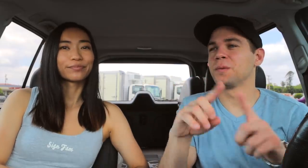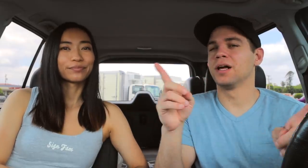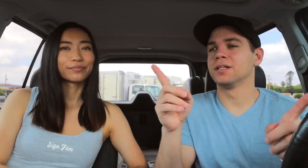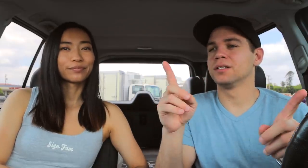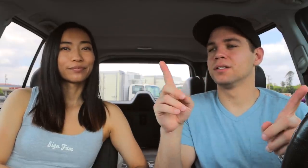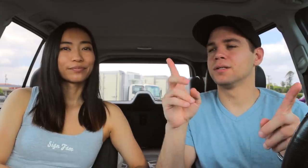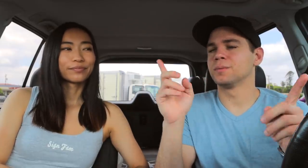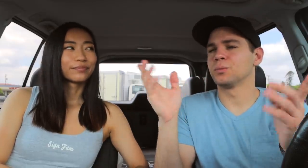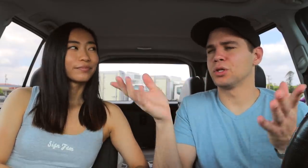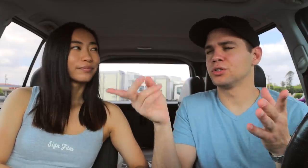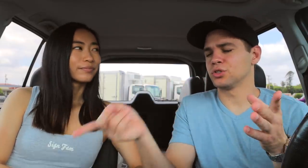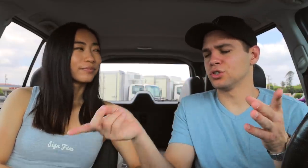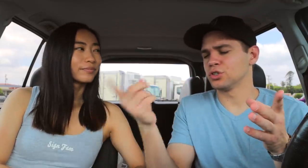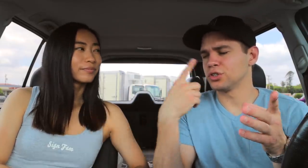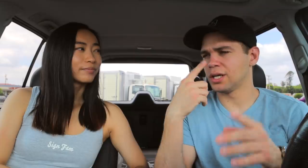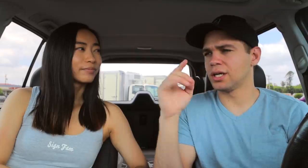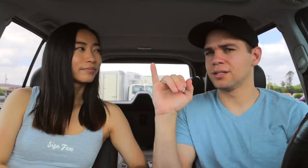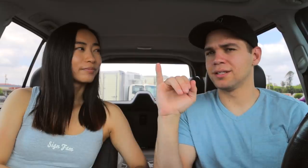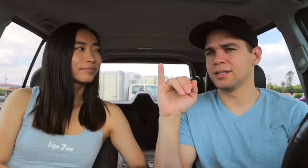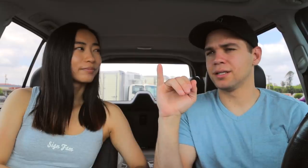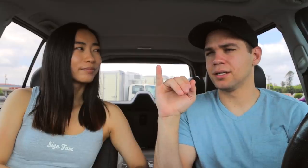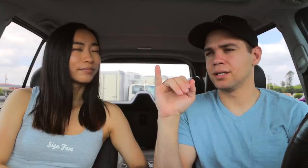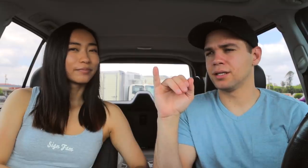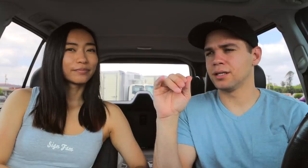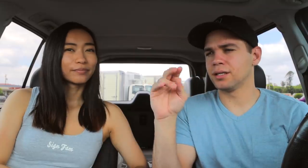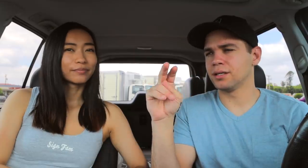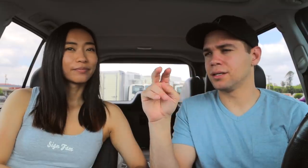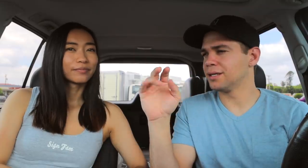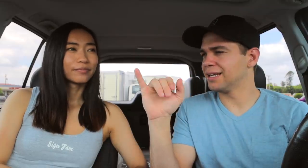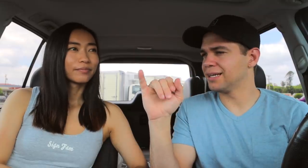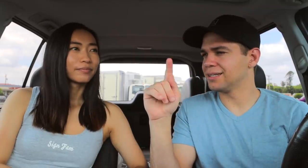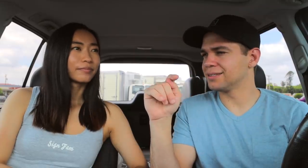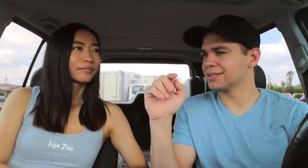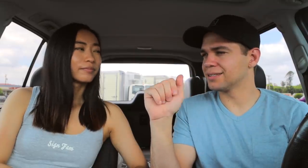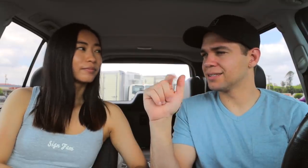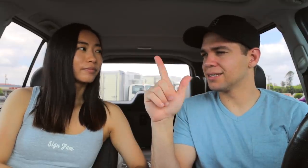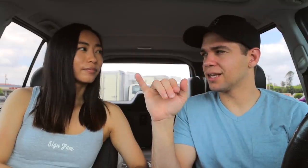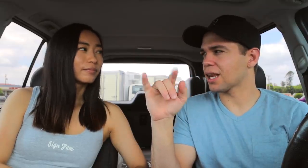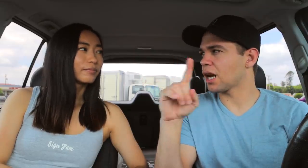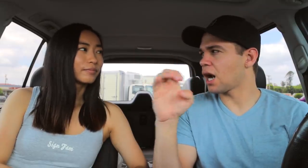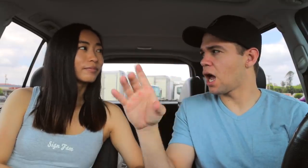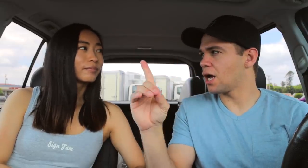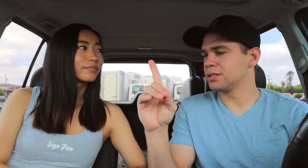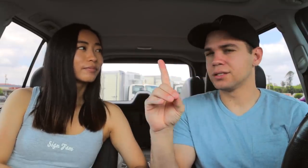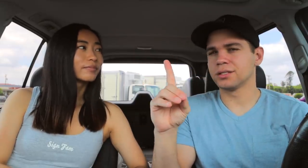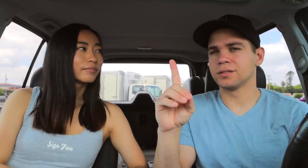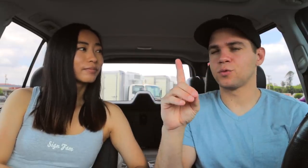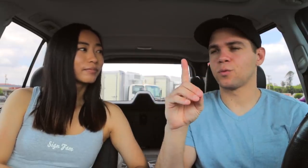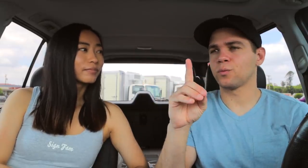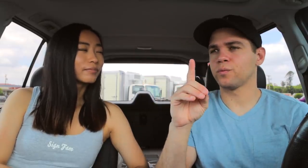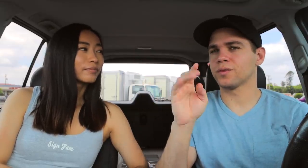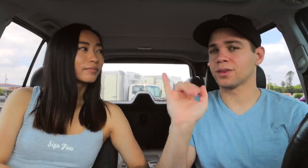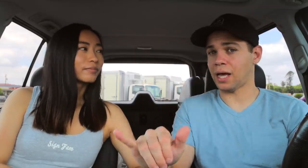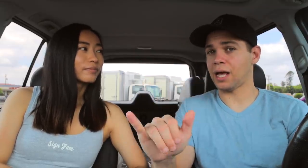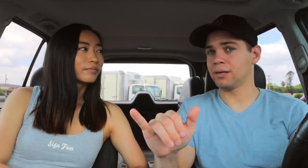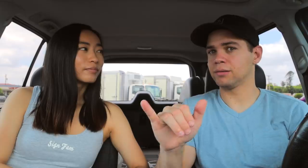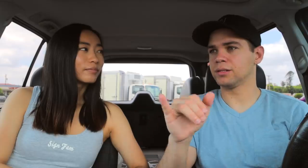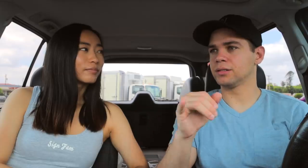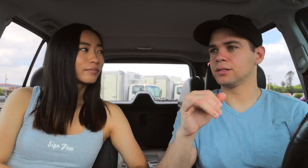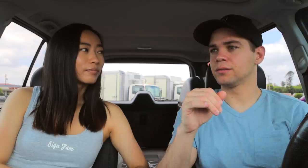But, what he said, "initialized" That's